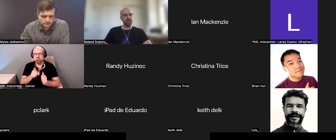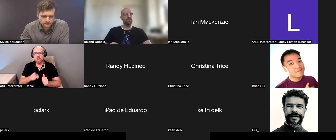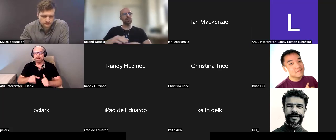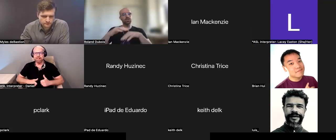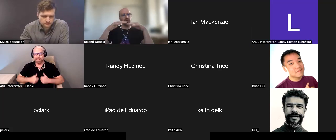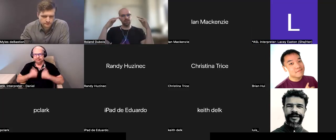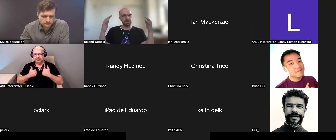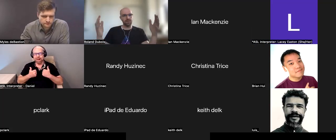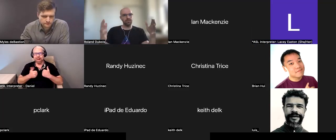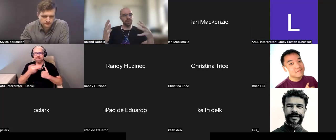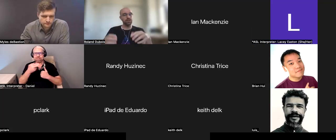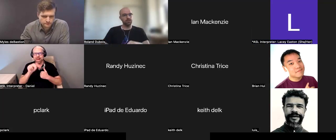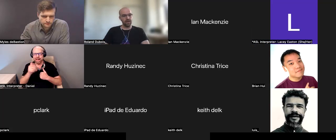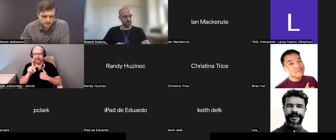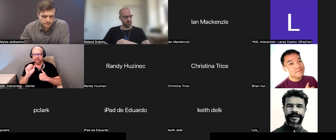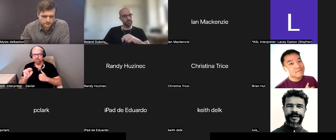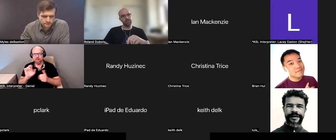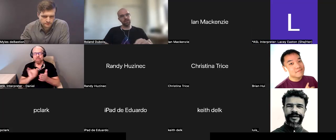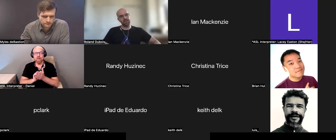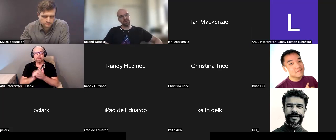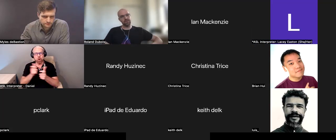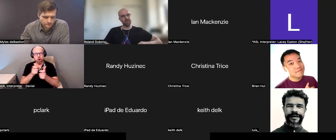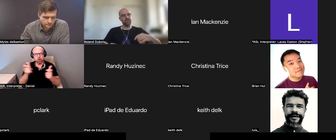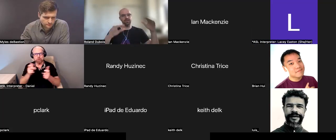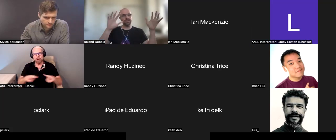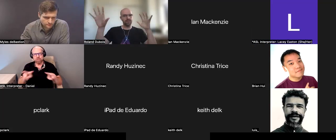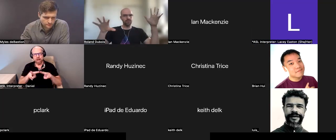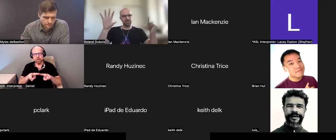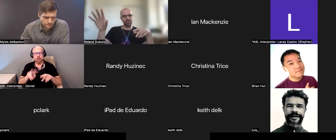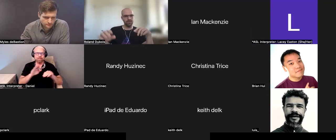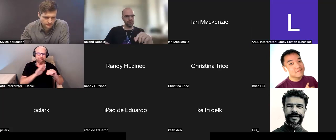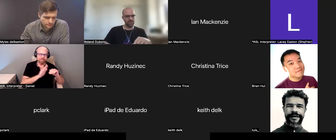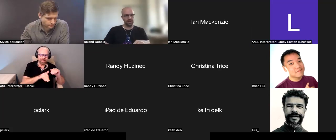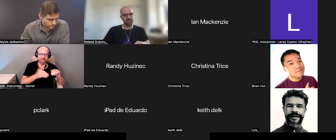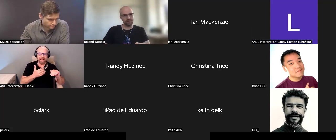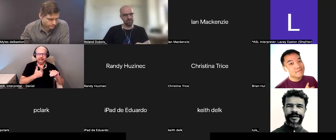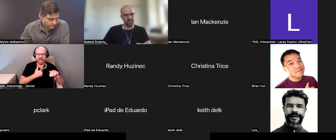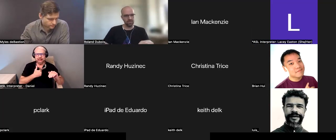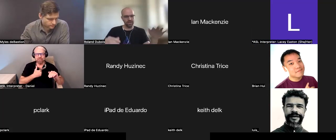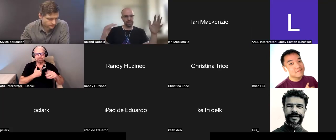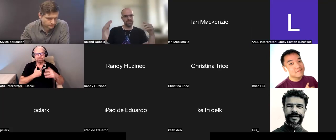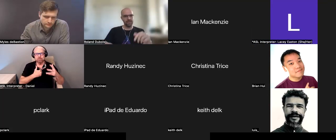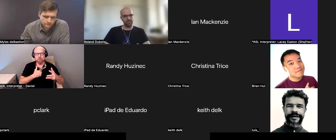a much larger value than having -- than trying to make it the same.